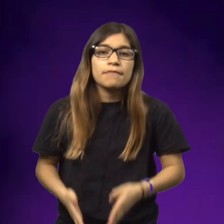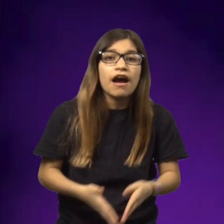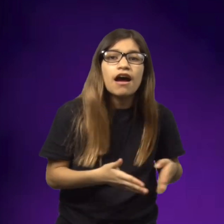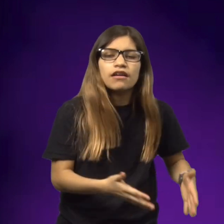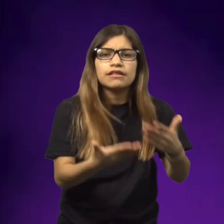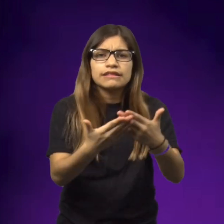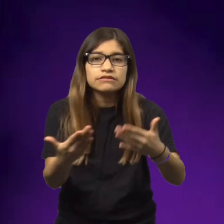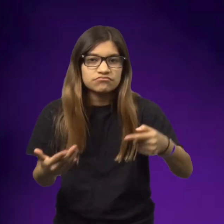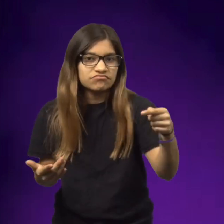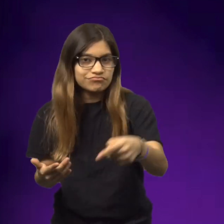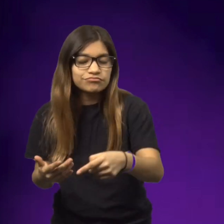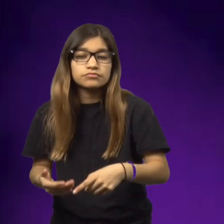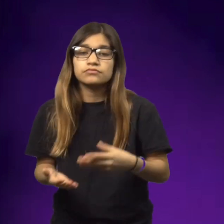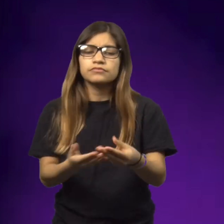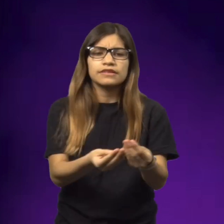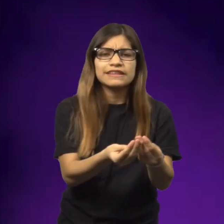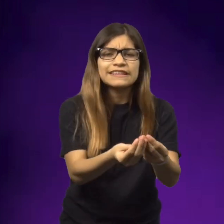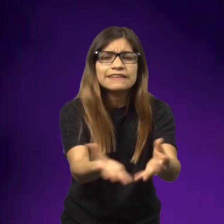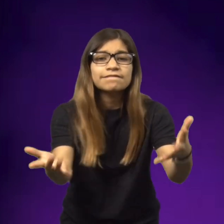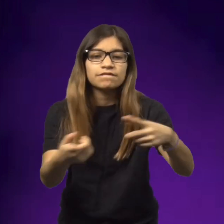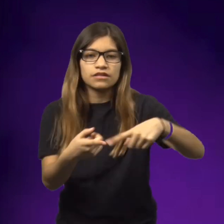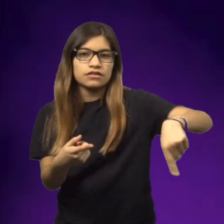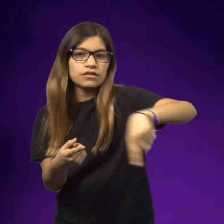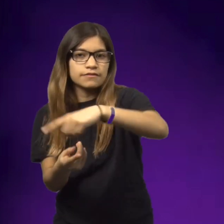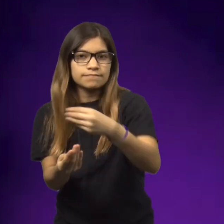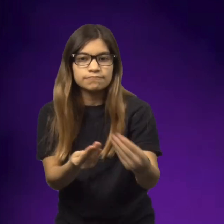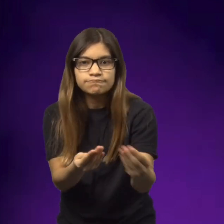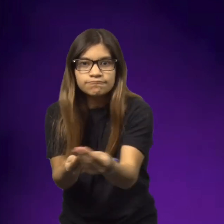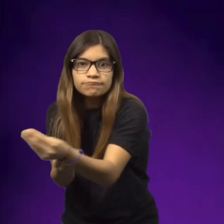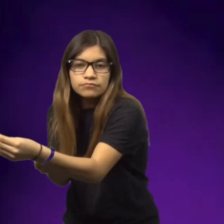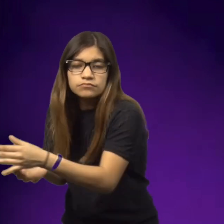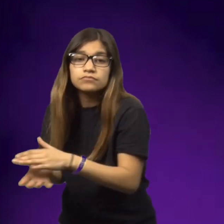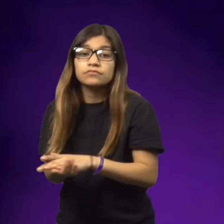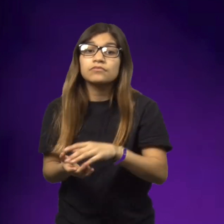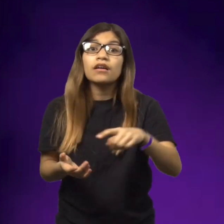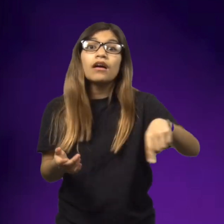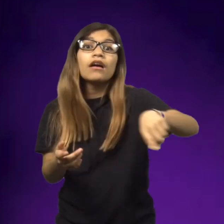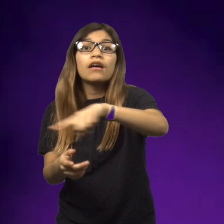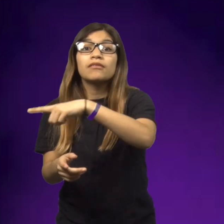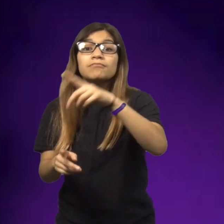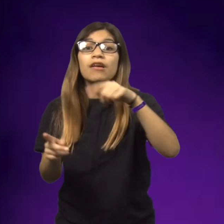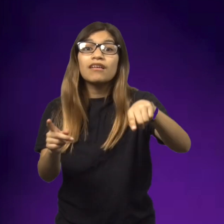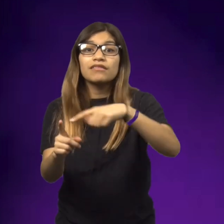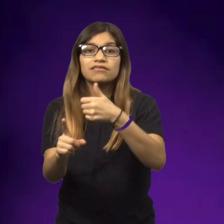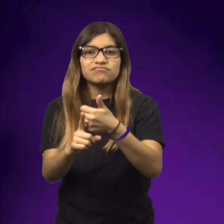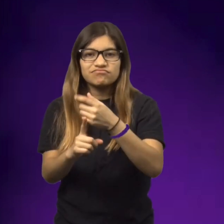inside the coffin, there was no body. There were clothes and blankets and they gave them to the people in the room.